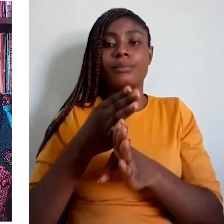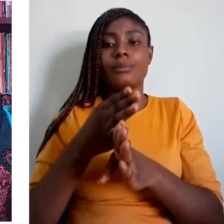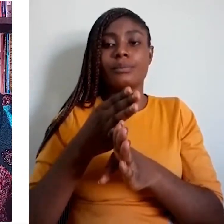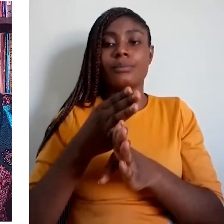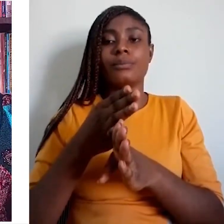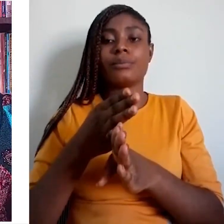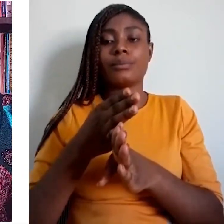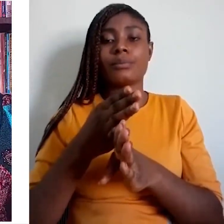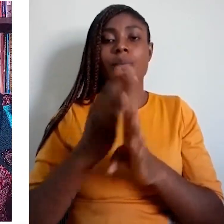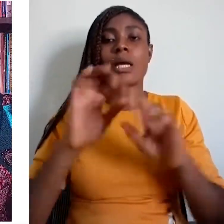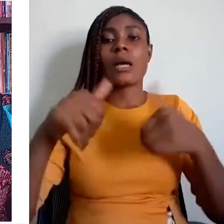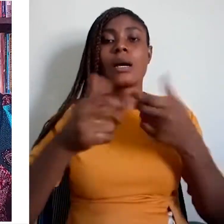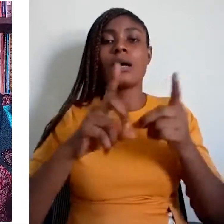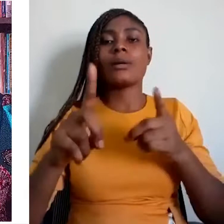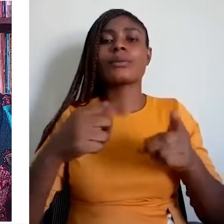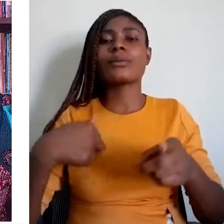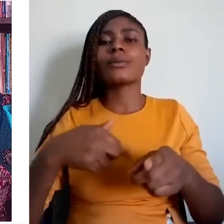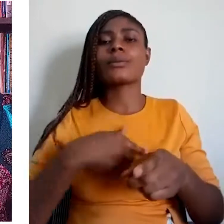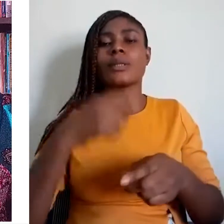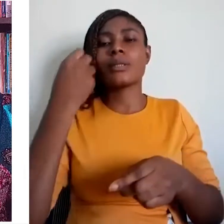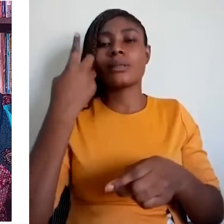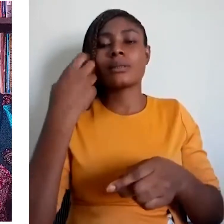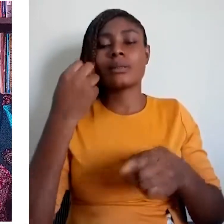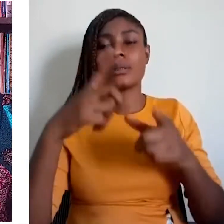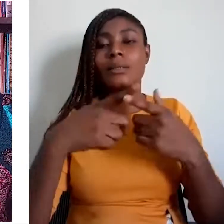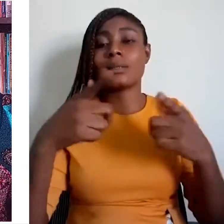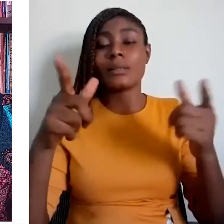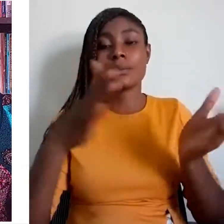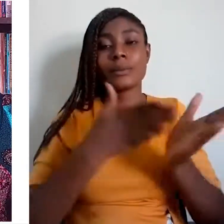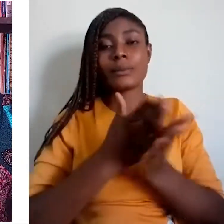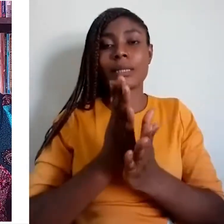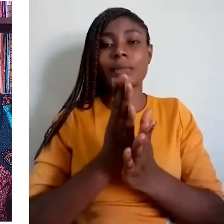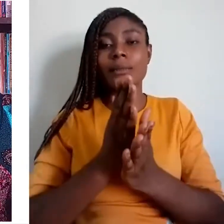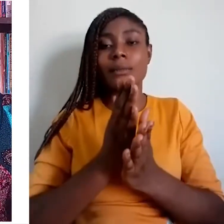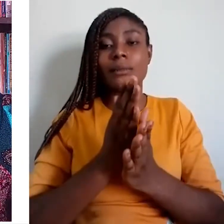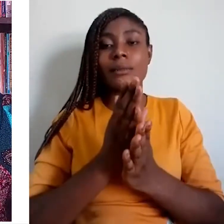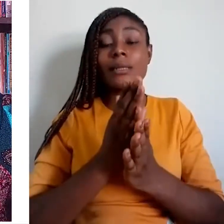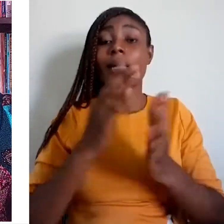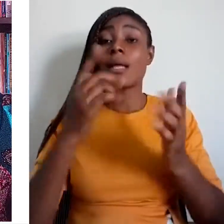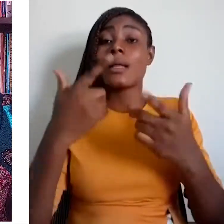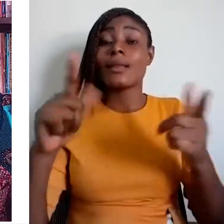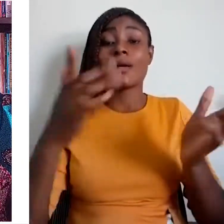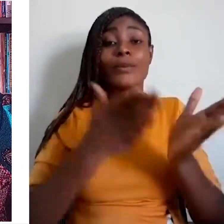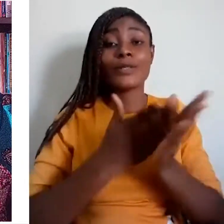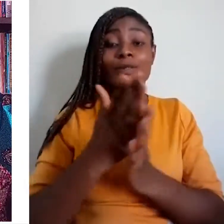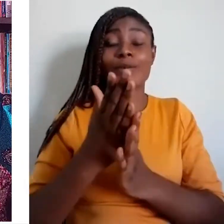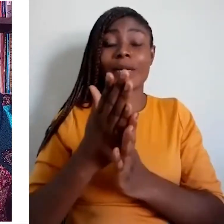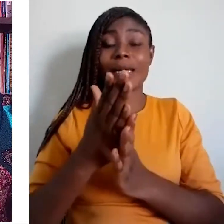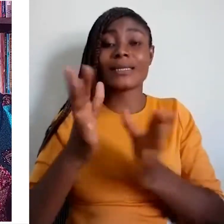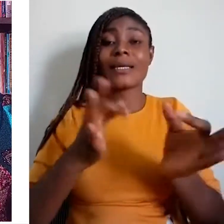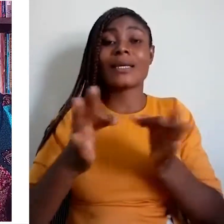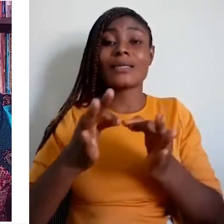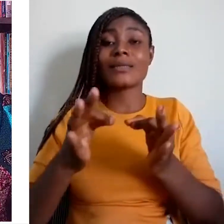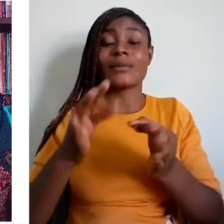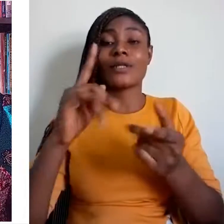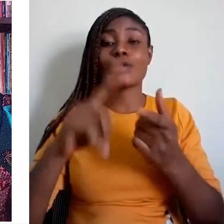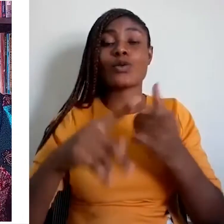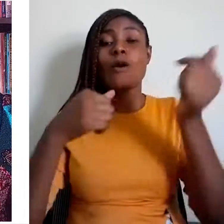to accommodate the needs of education, especially regarding science and technology even at these levels.